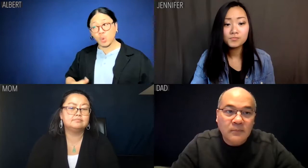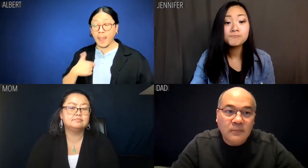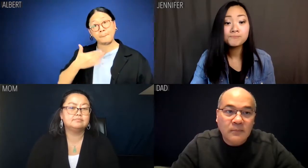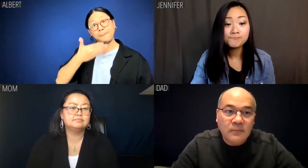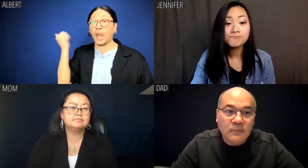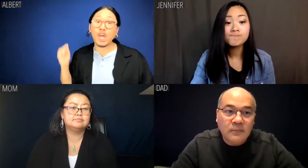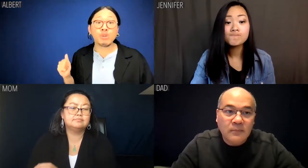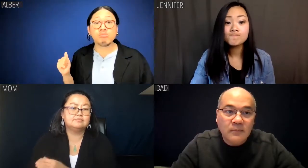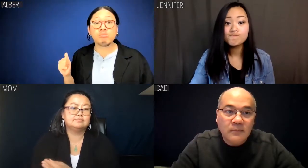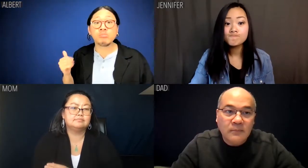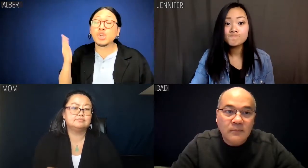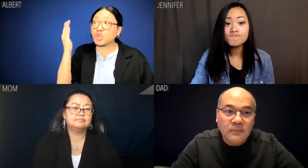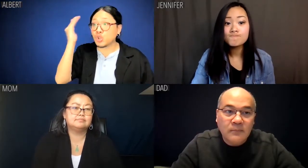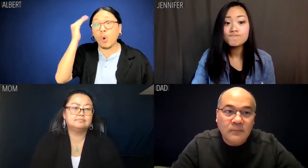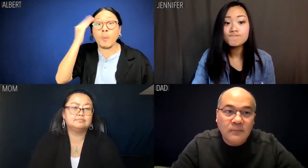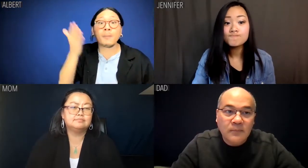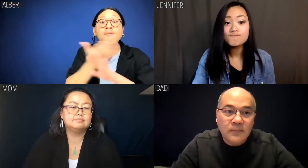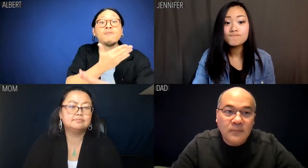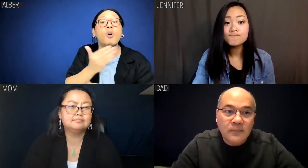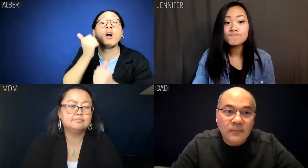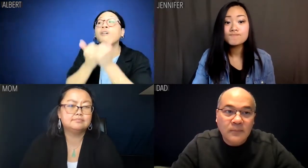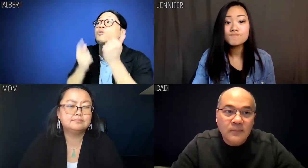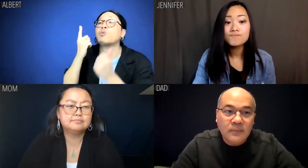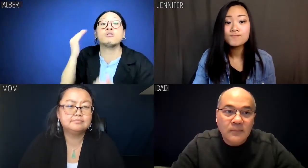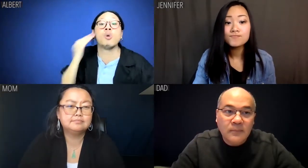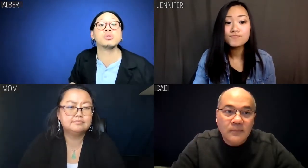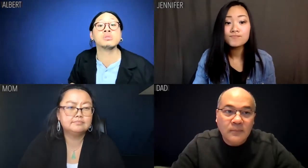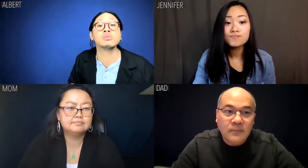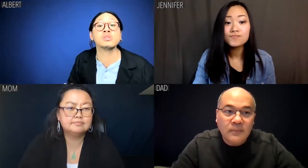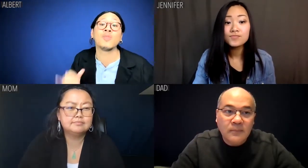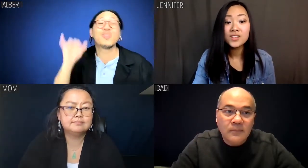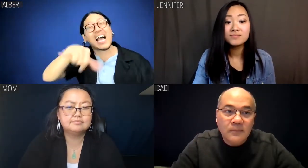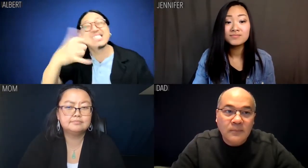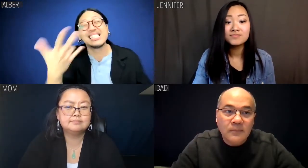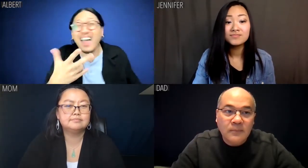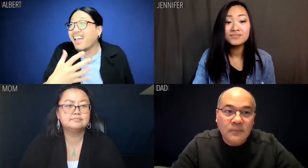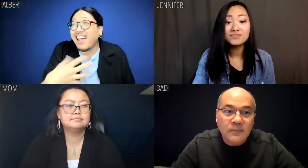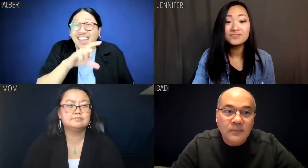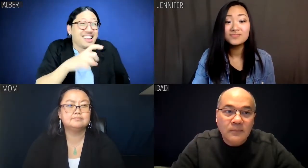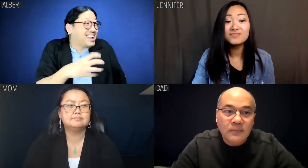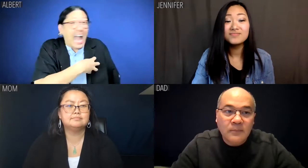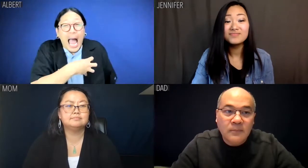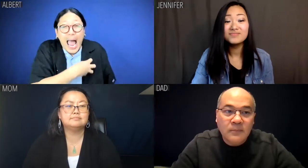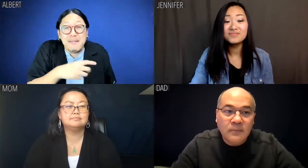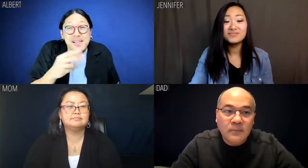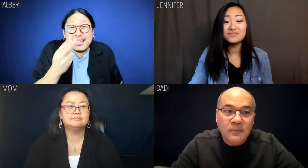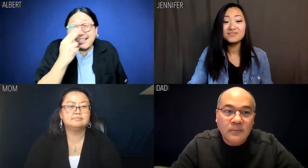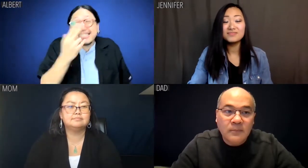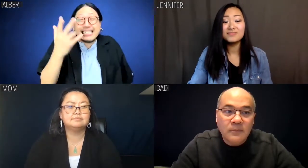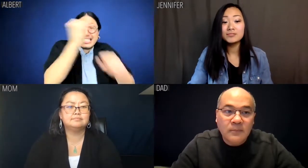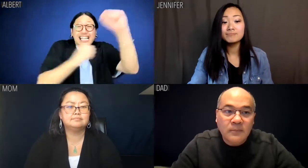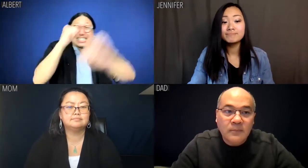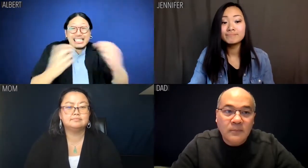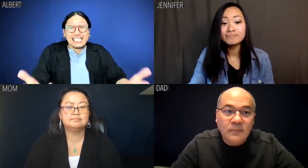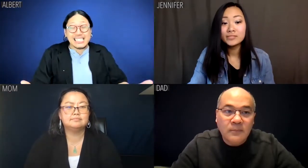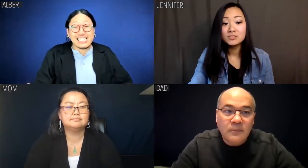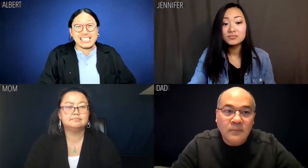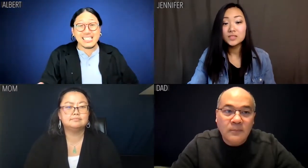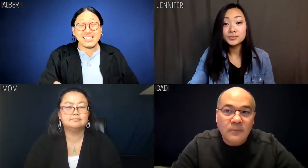so I'd better hear it from you before I hear it from them." That's a Gestapo tactic.